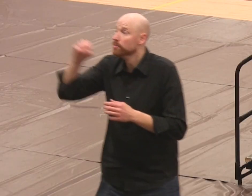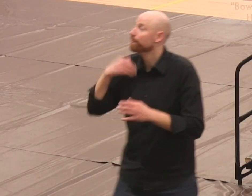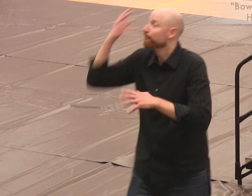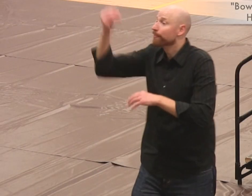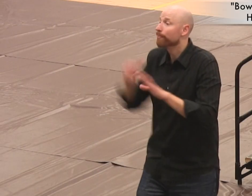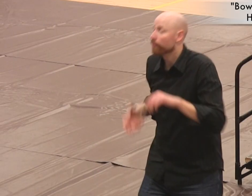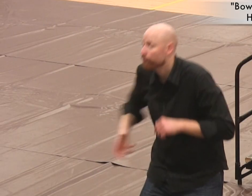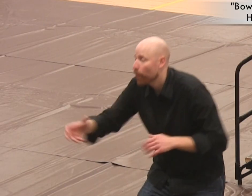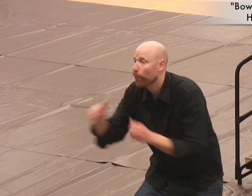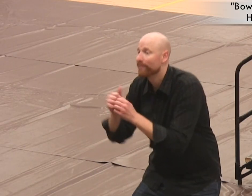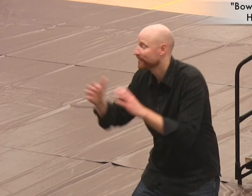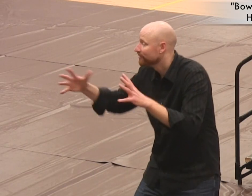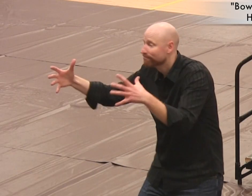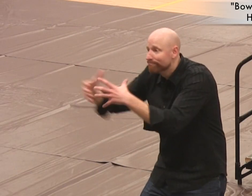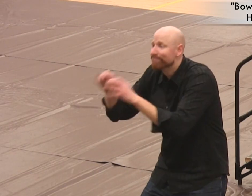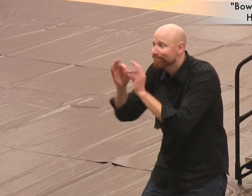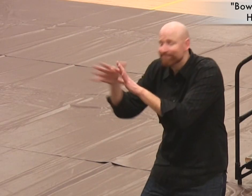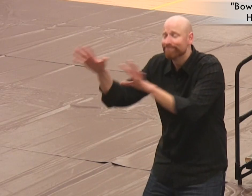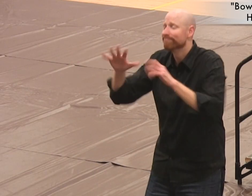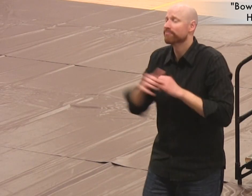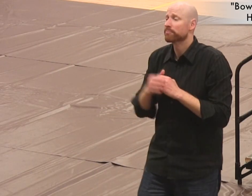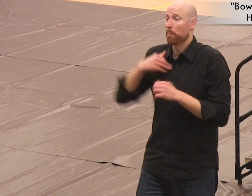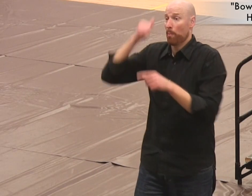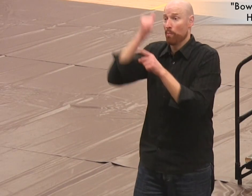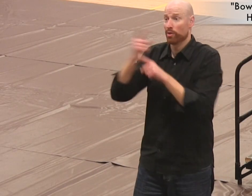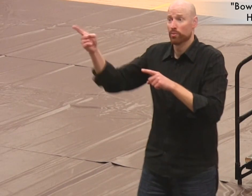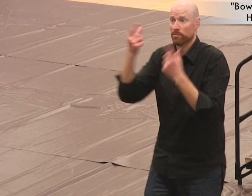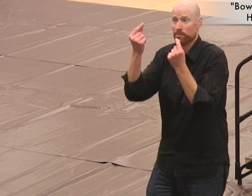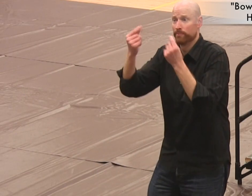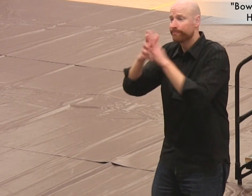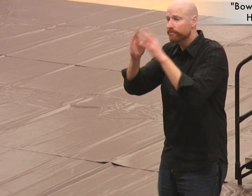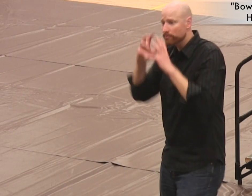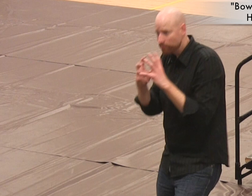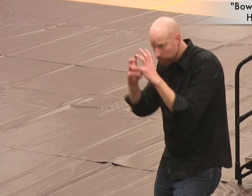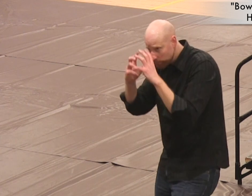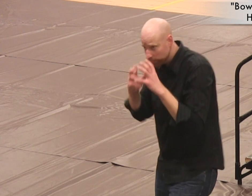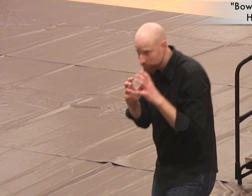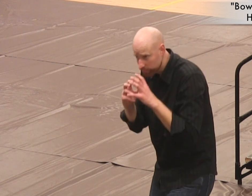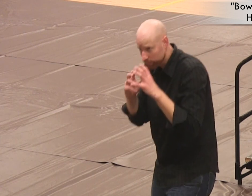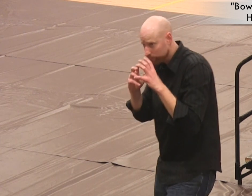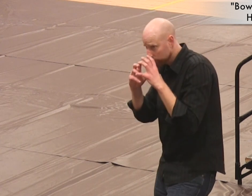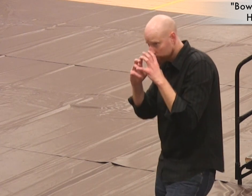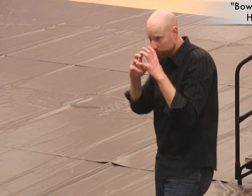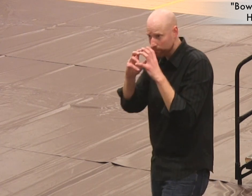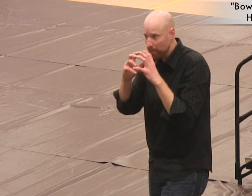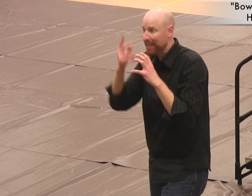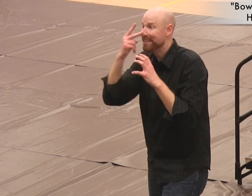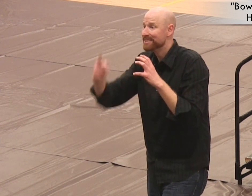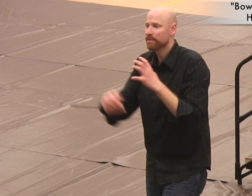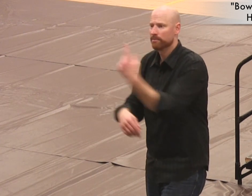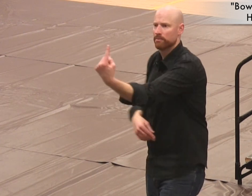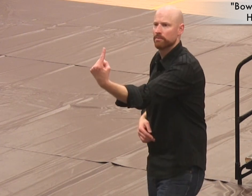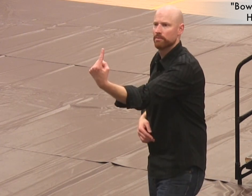So I’m out bowling with my family and my brother is up for his turn, fixing to take down one,